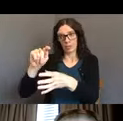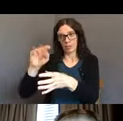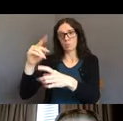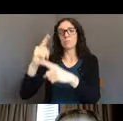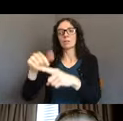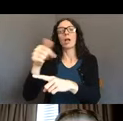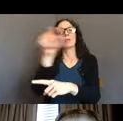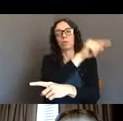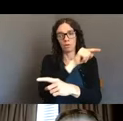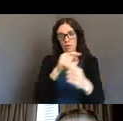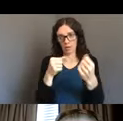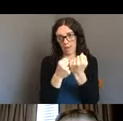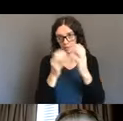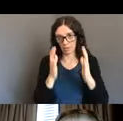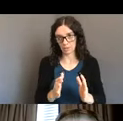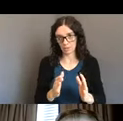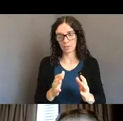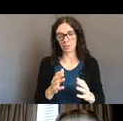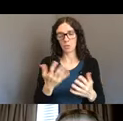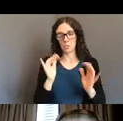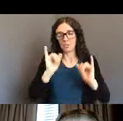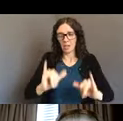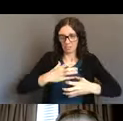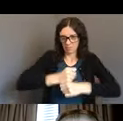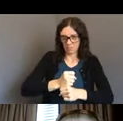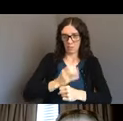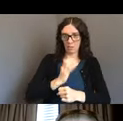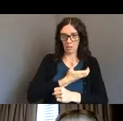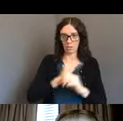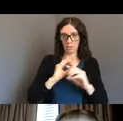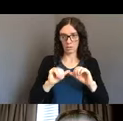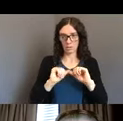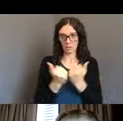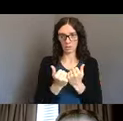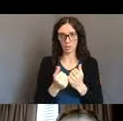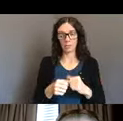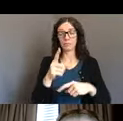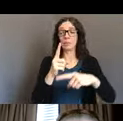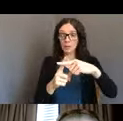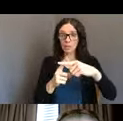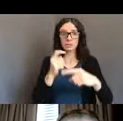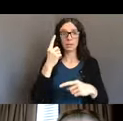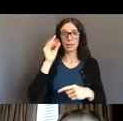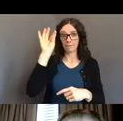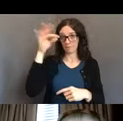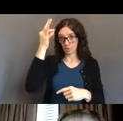And also, I mentioned that the federal law sets up a sister organization in every state and territory,